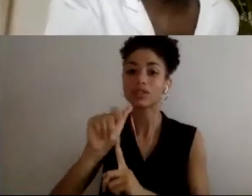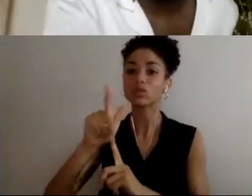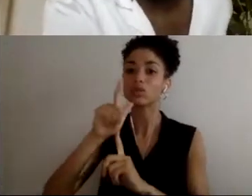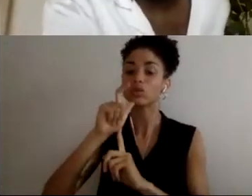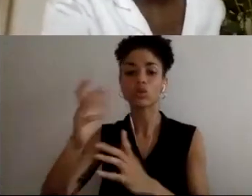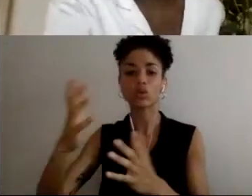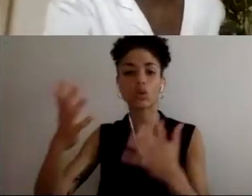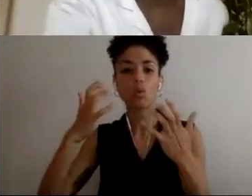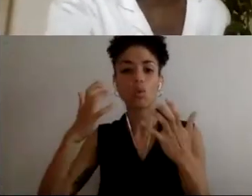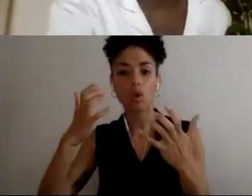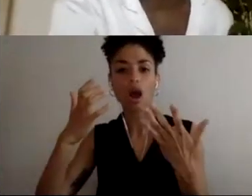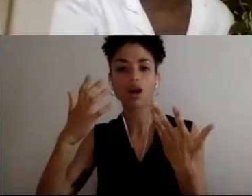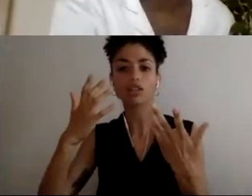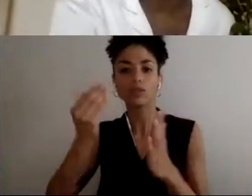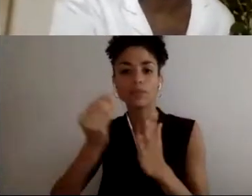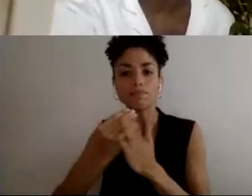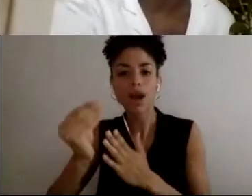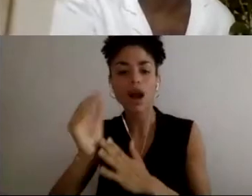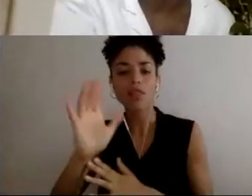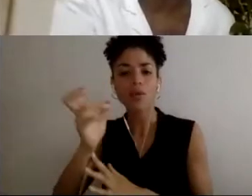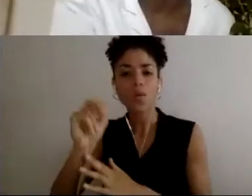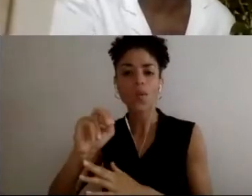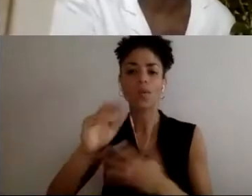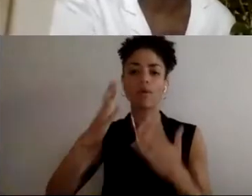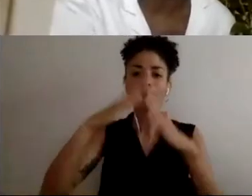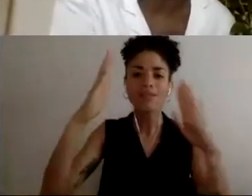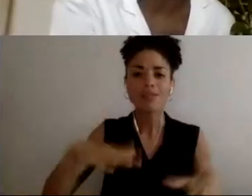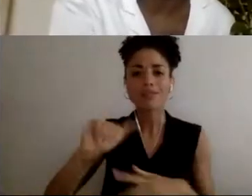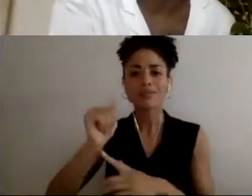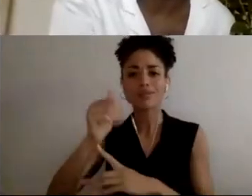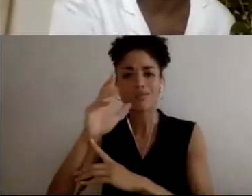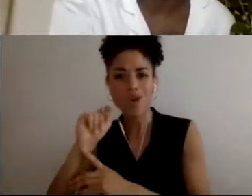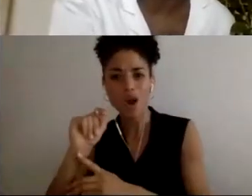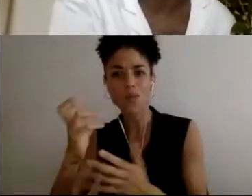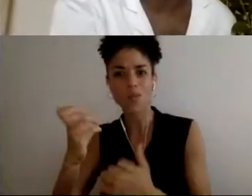be able to have enough money to support themselves. Maybe some people, I know